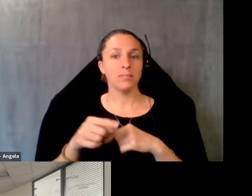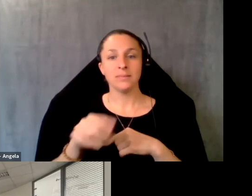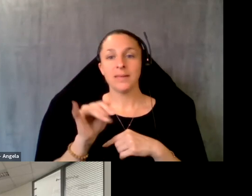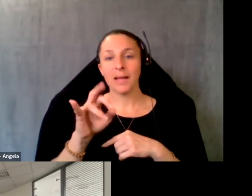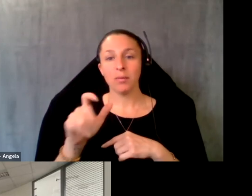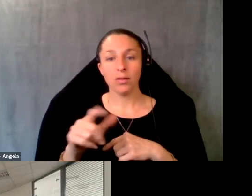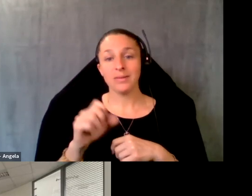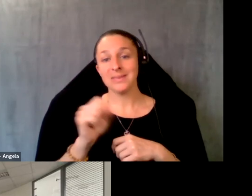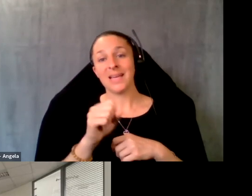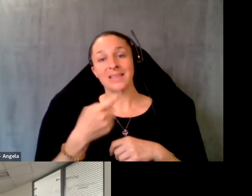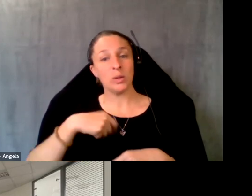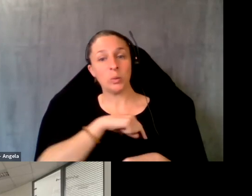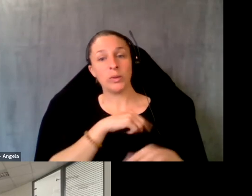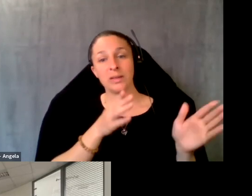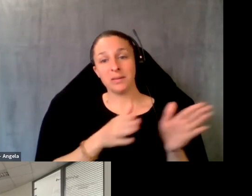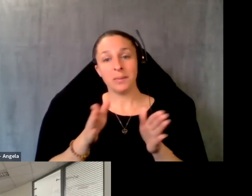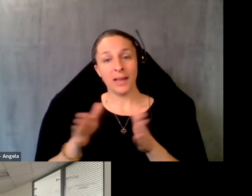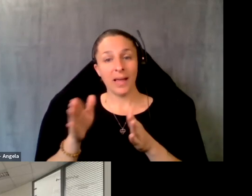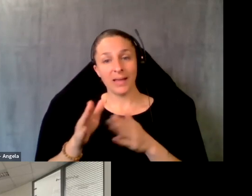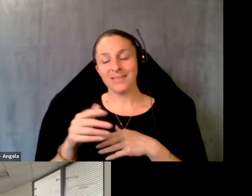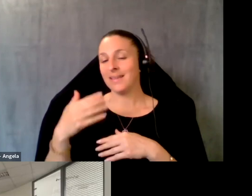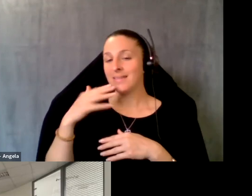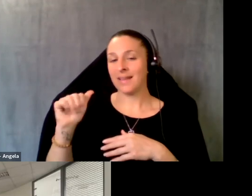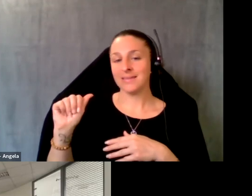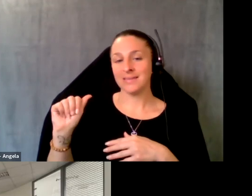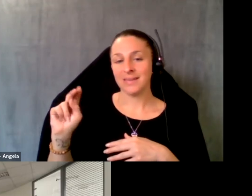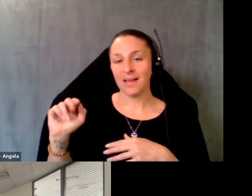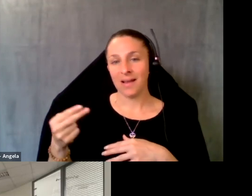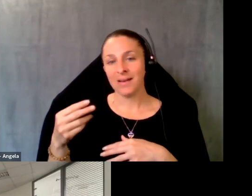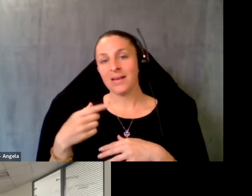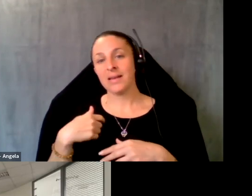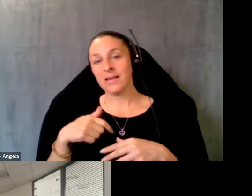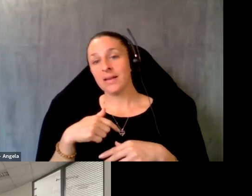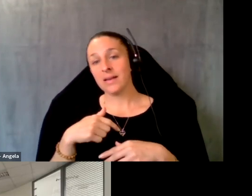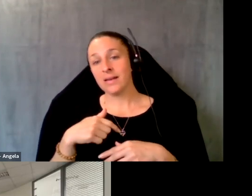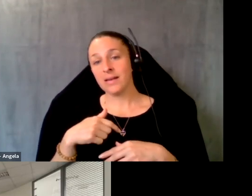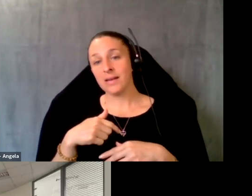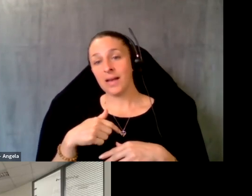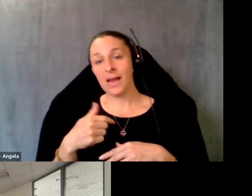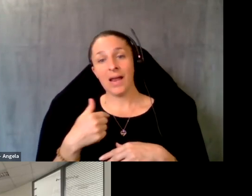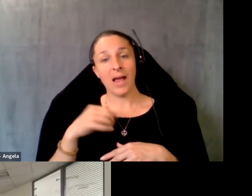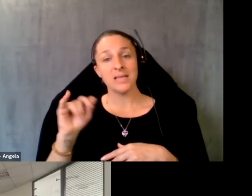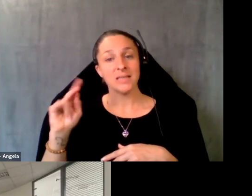Yeah, we're planning things on, and we're I kept it, finding an event